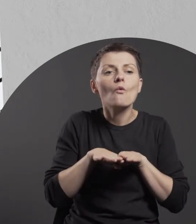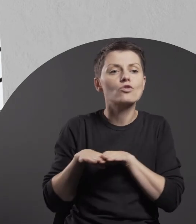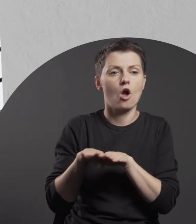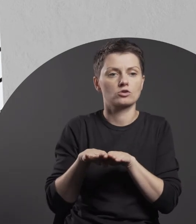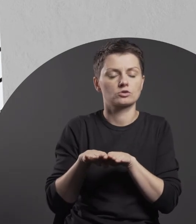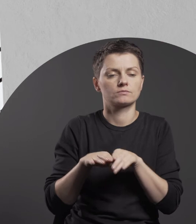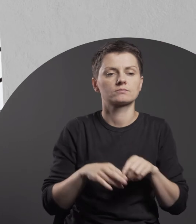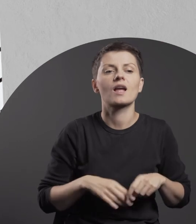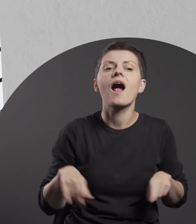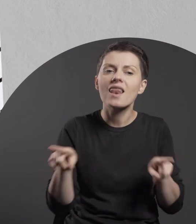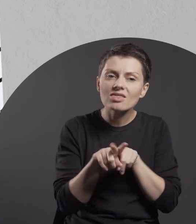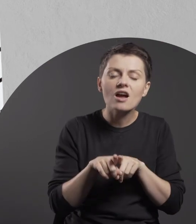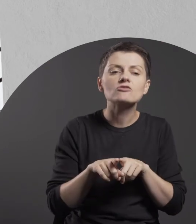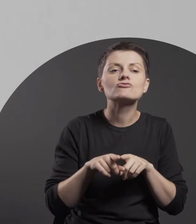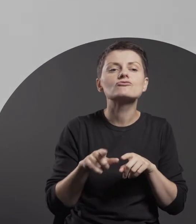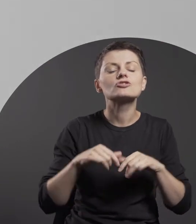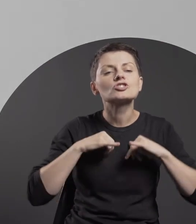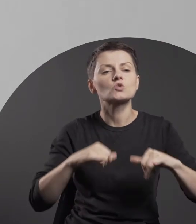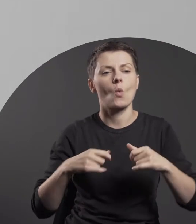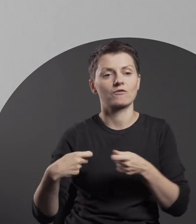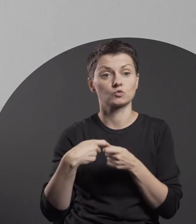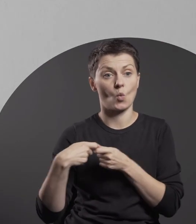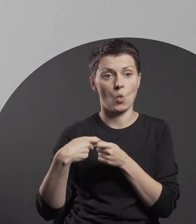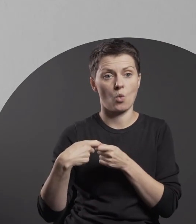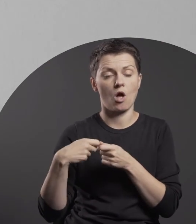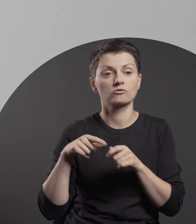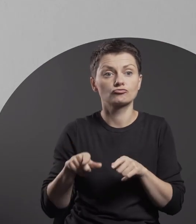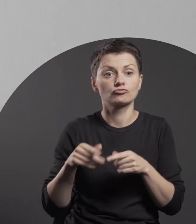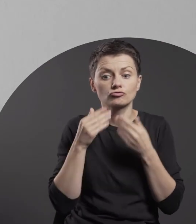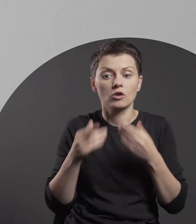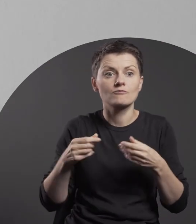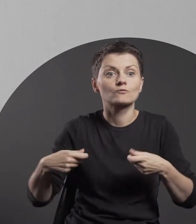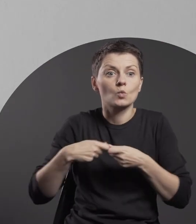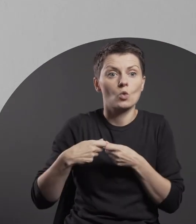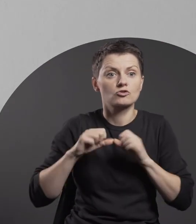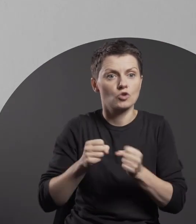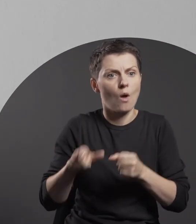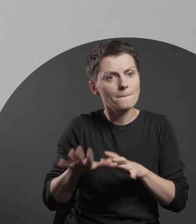as well as to the communal strength of society and to the power of collective action.